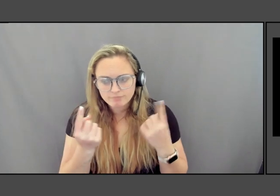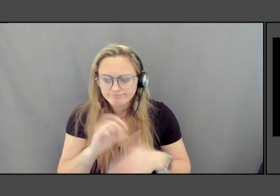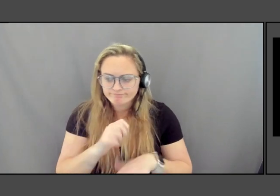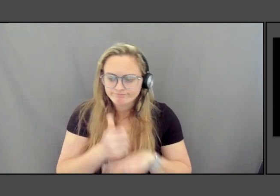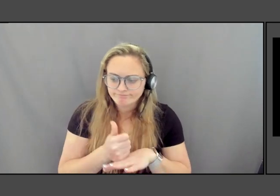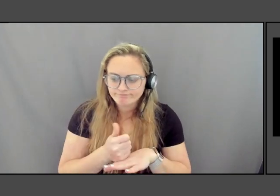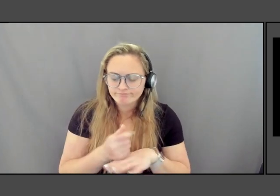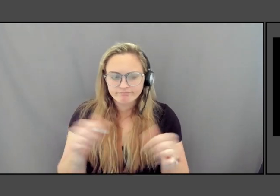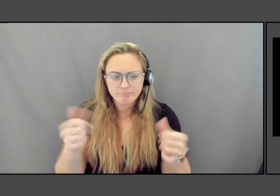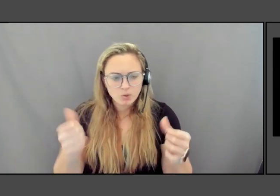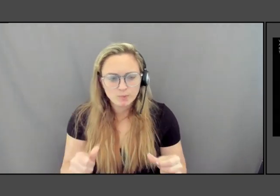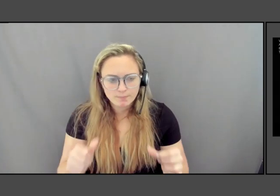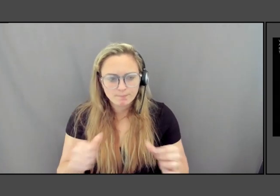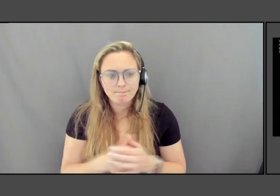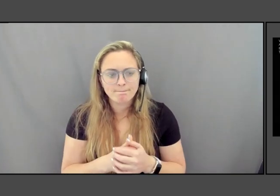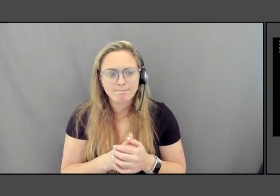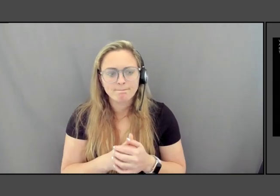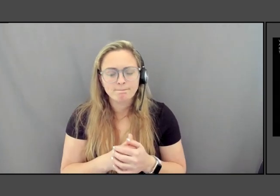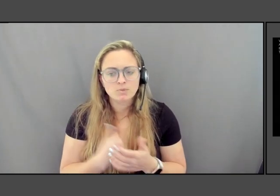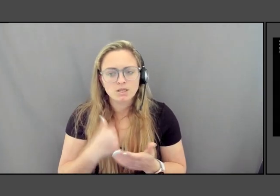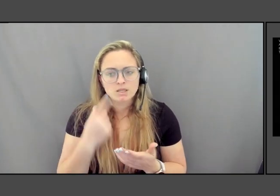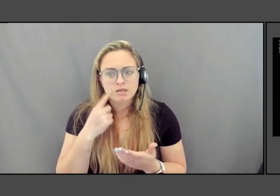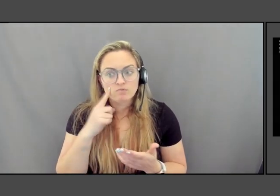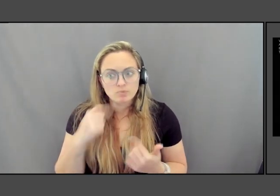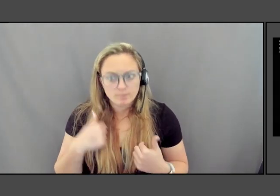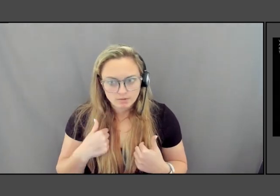And I think for me, this is just